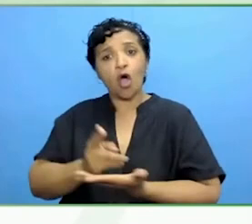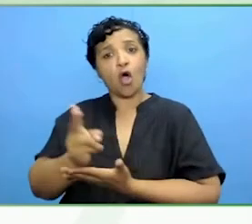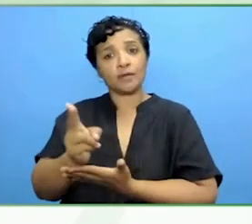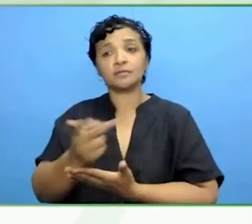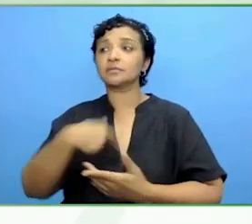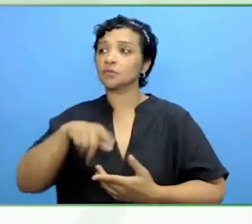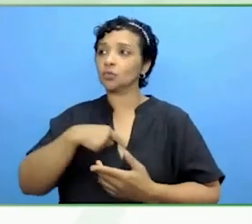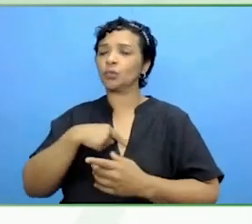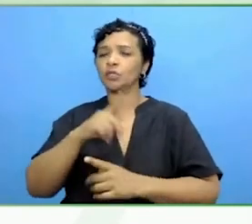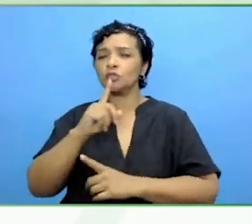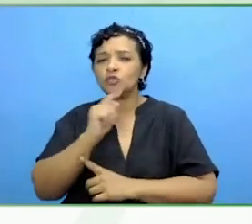to the heart of the matter.